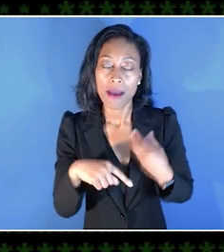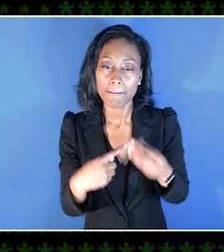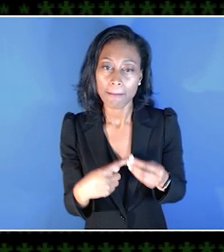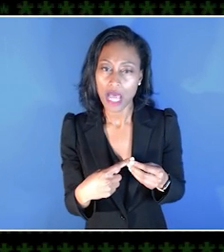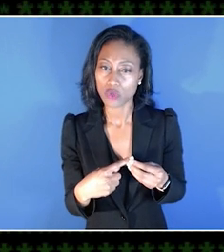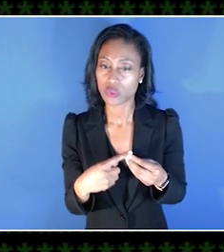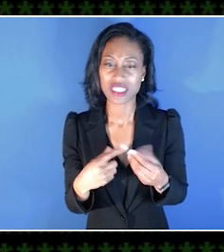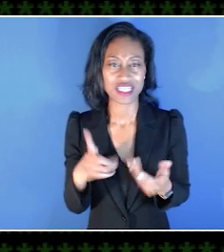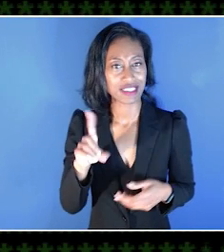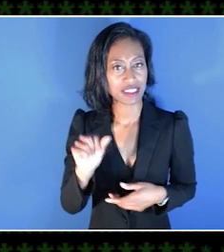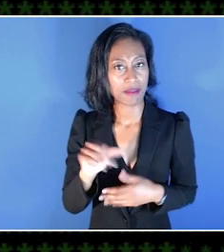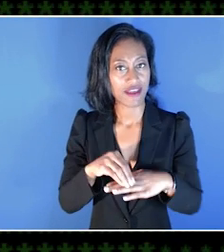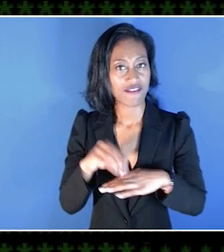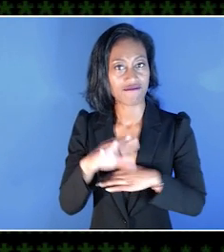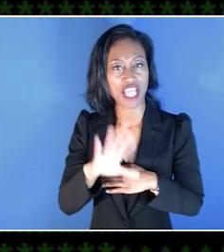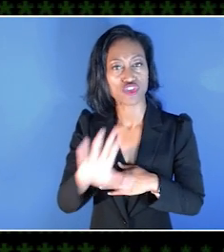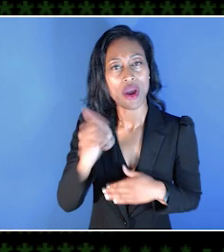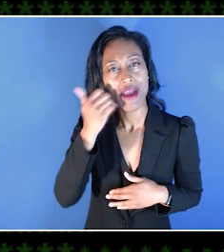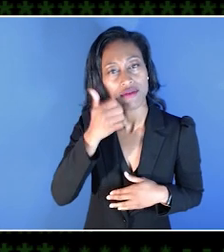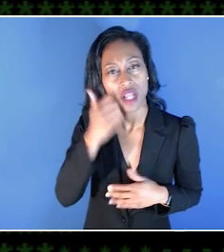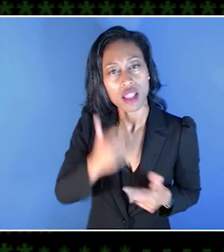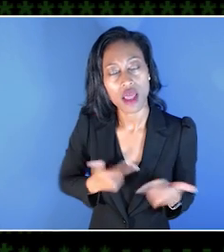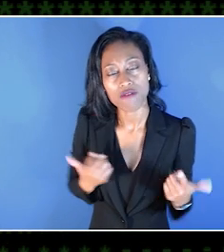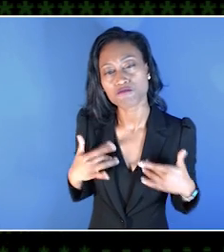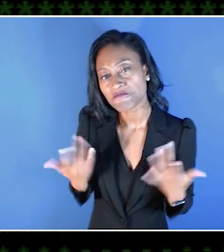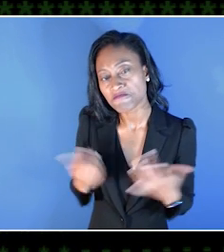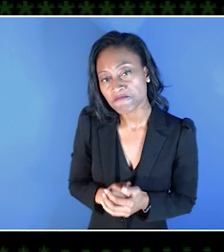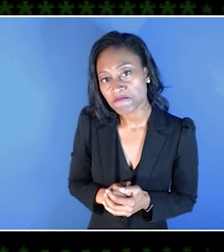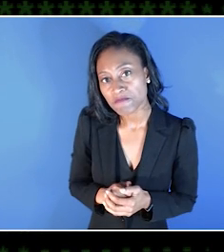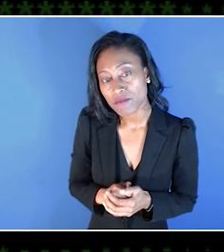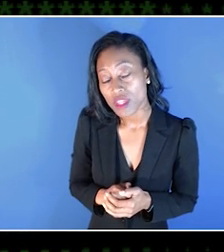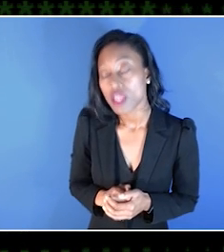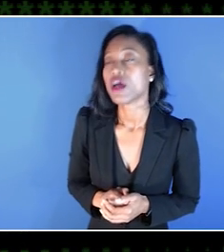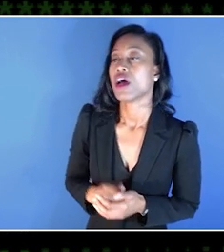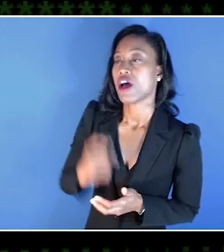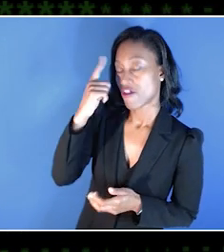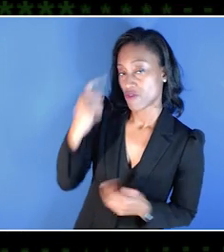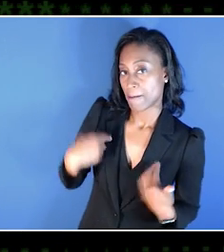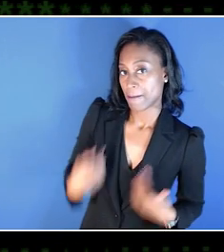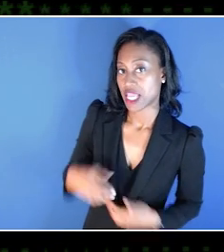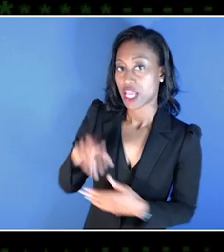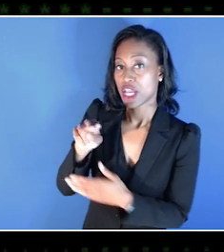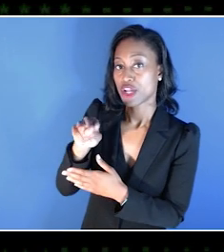like, how does your disability kind of affect your day-to-day life? Well, for me, with my narcolepsy and cataplexy,